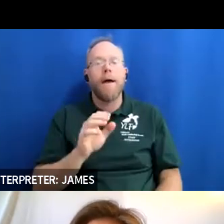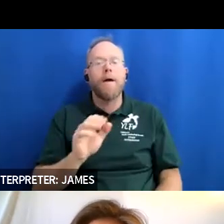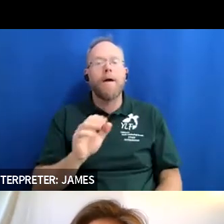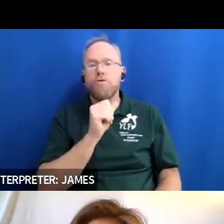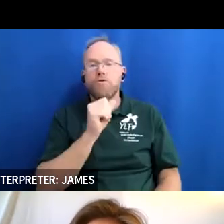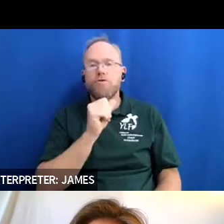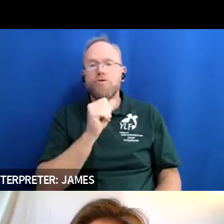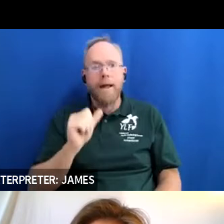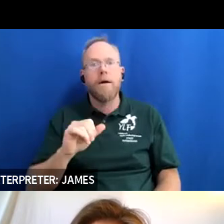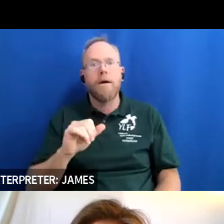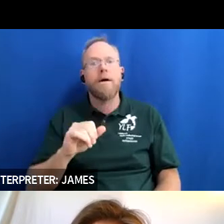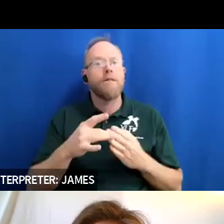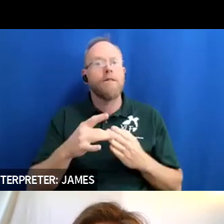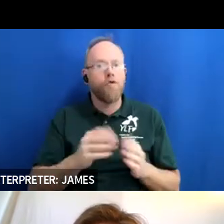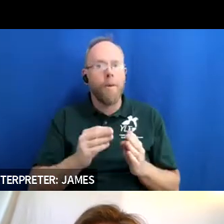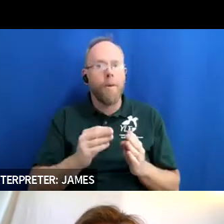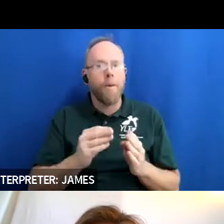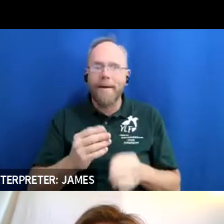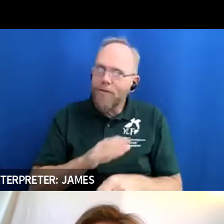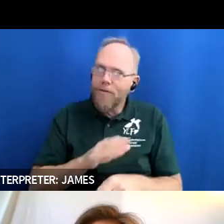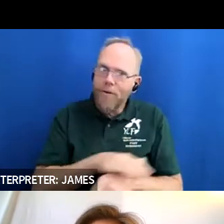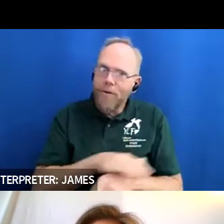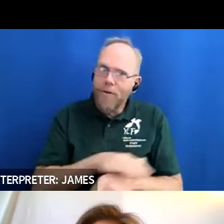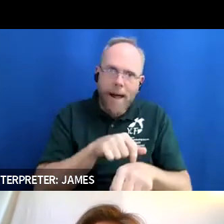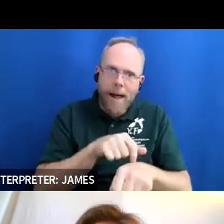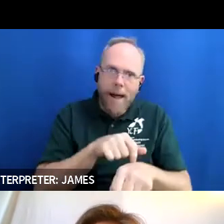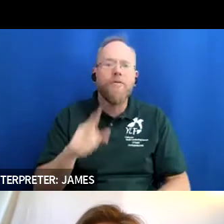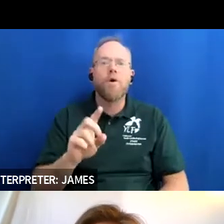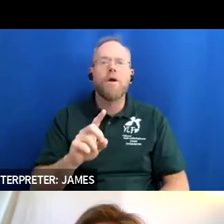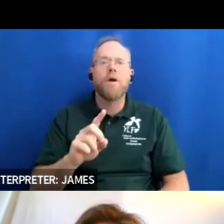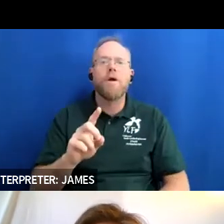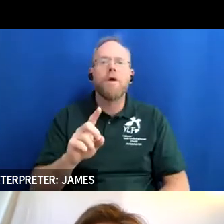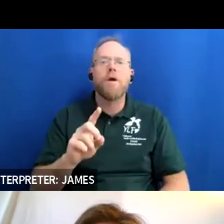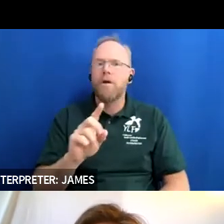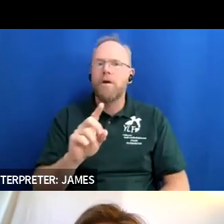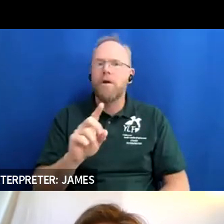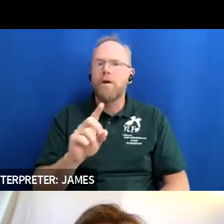at um diverse ability incorporated so that was really awesome and a big honor